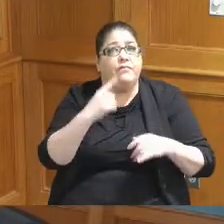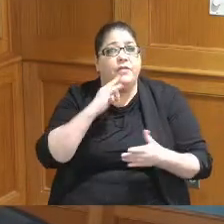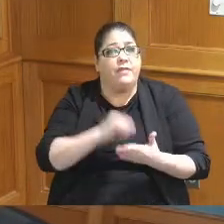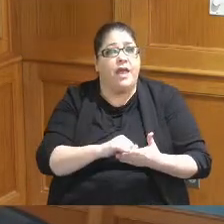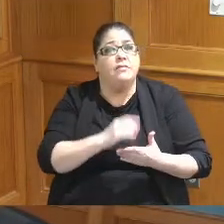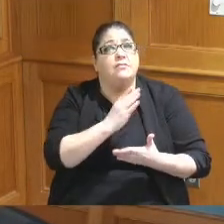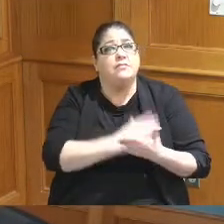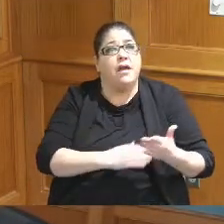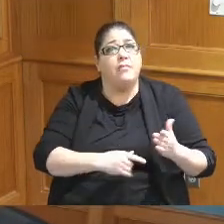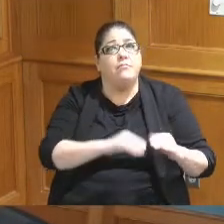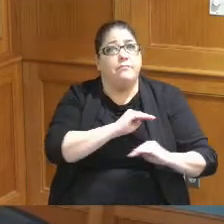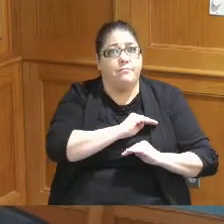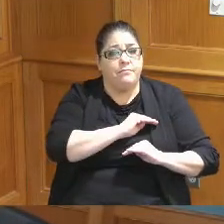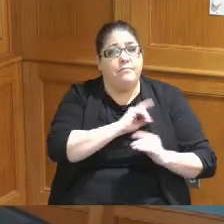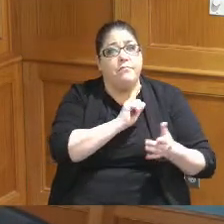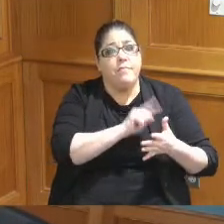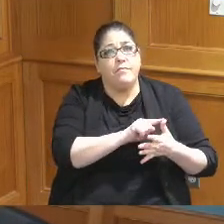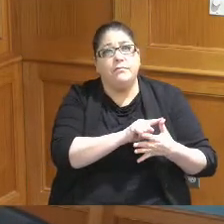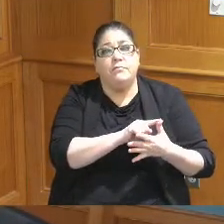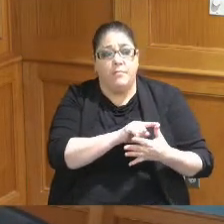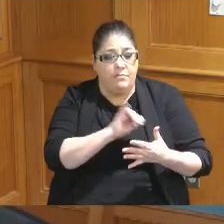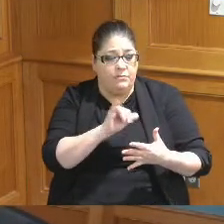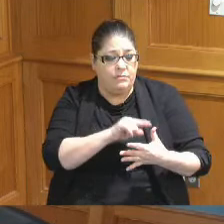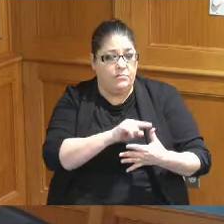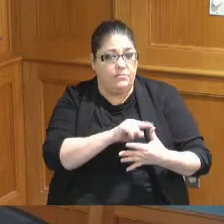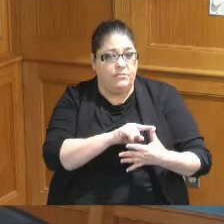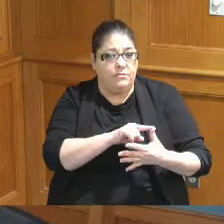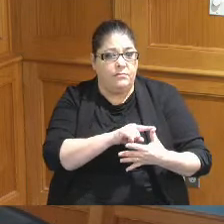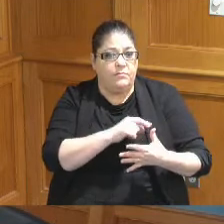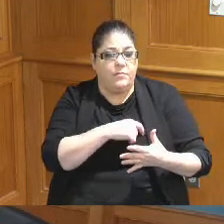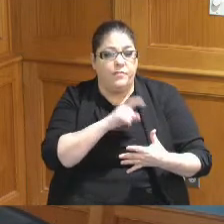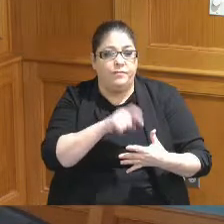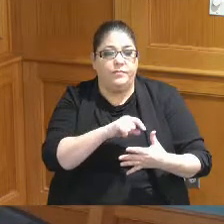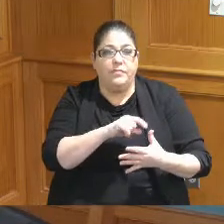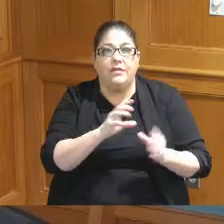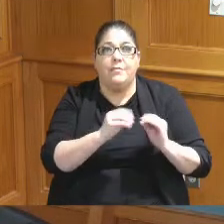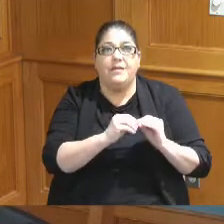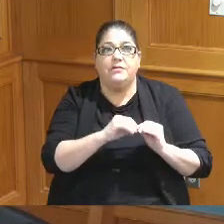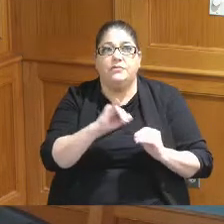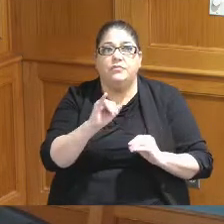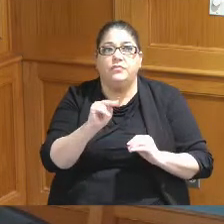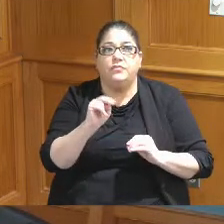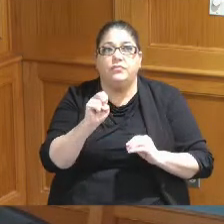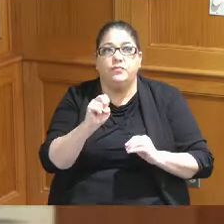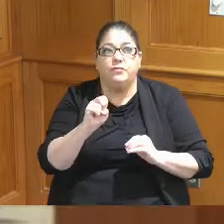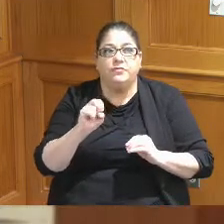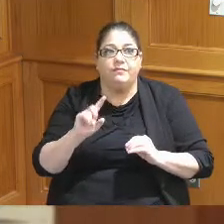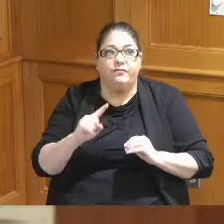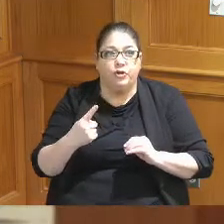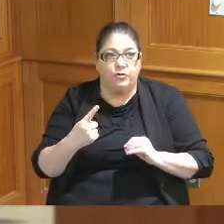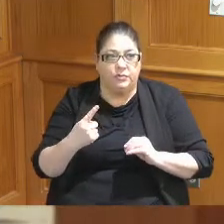that we need to meet the first one being that we need to get on June I believe June 1st we need